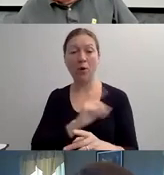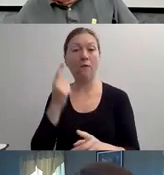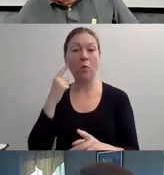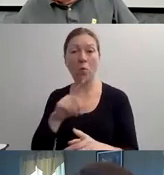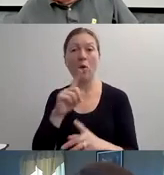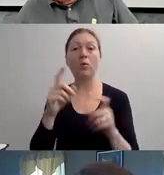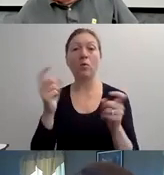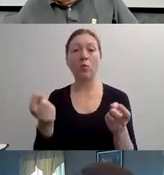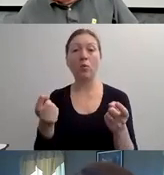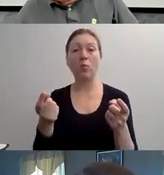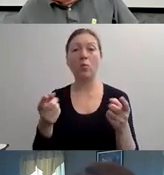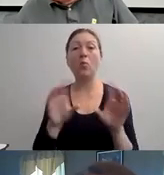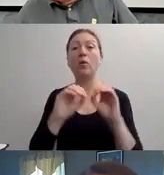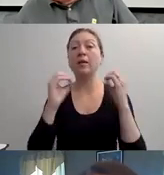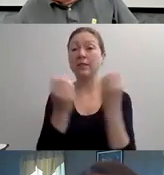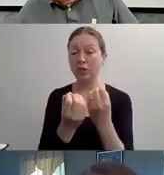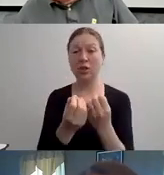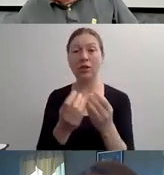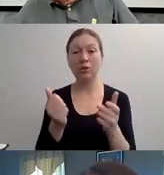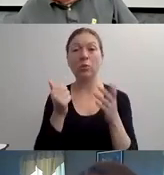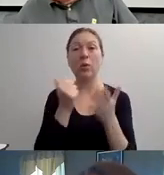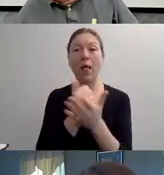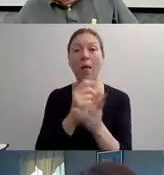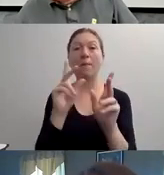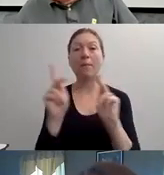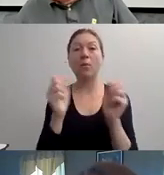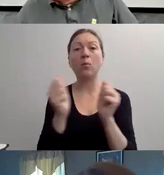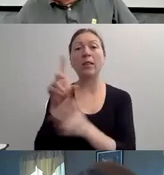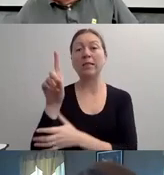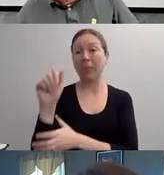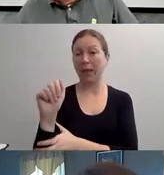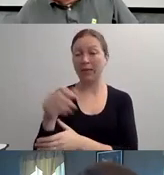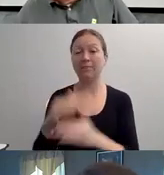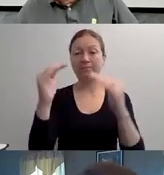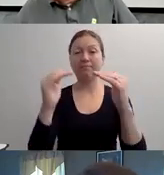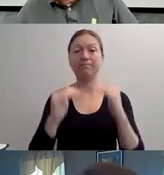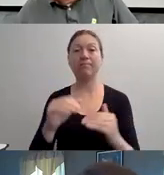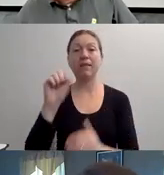YOU MAY BE INTERACTING WITH SOMEBODY EVERY DAY WHO HAS A VISIBLE OR UNDISCLOSED DISABILITY.